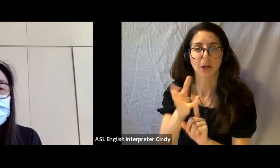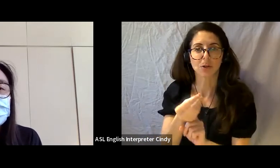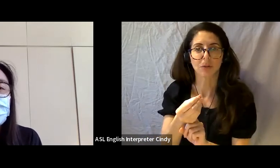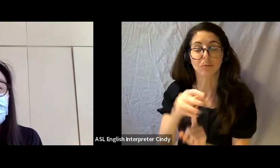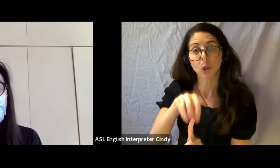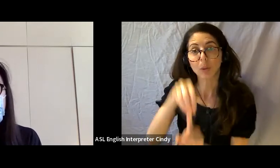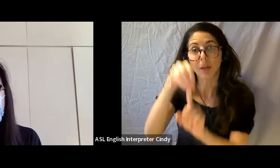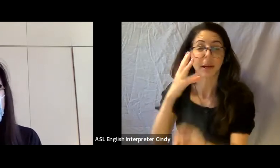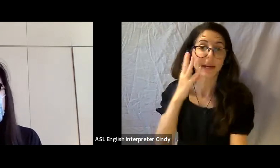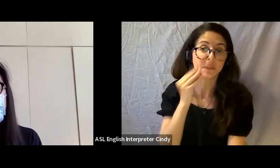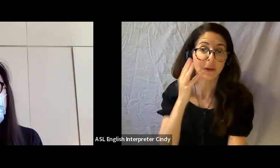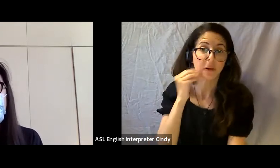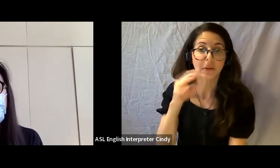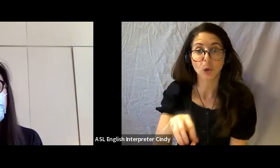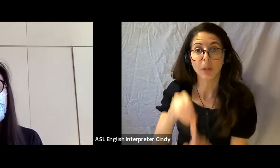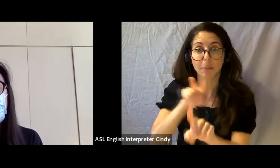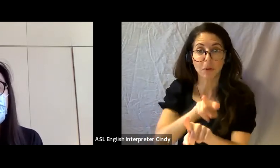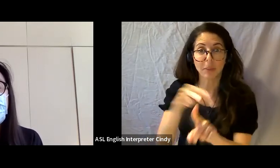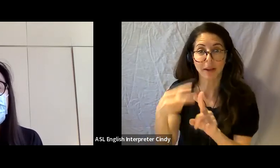perspectives, and shared values.